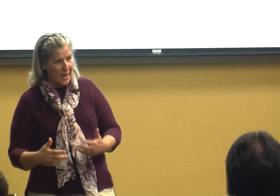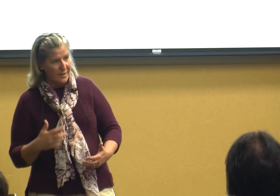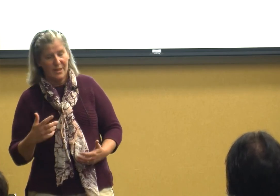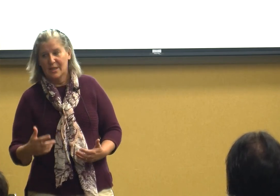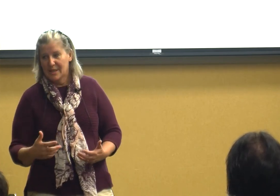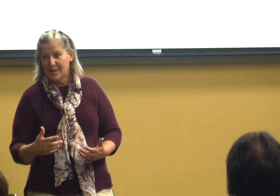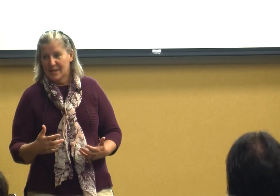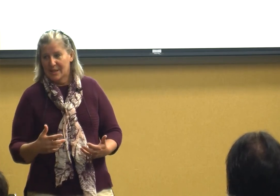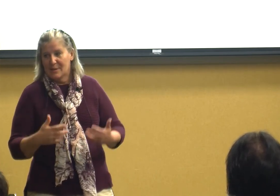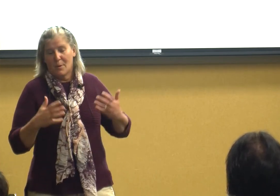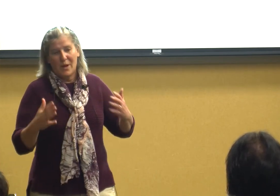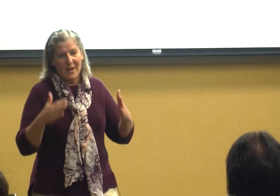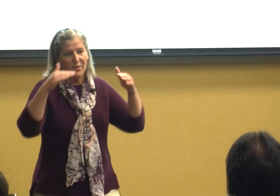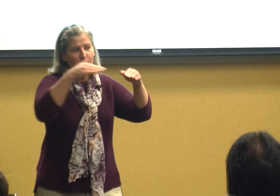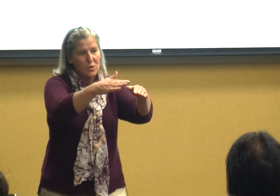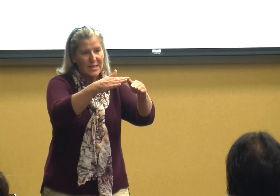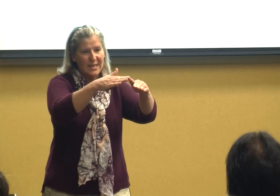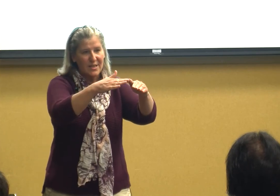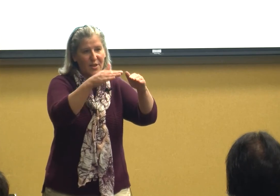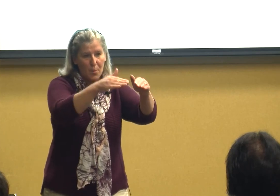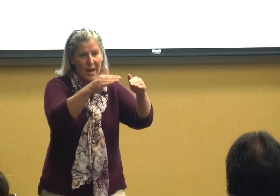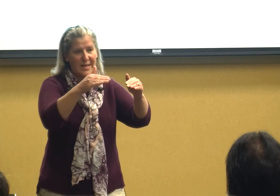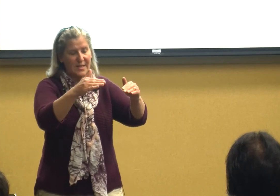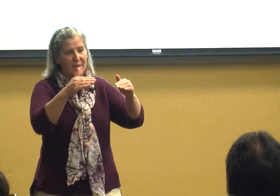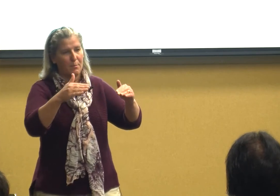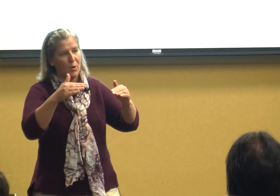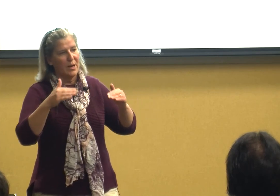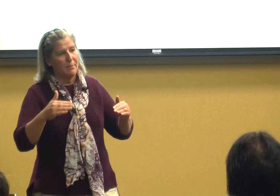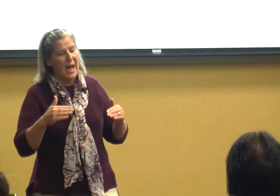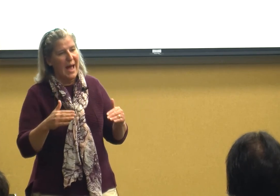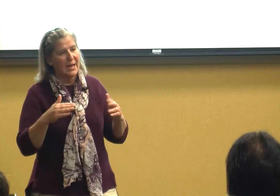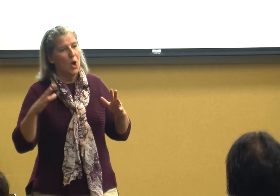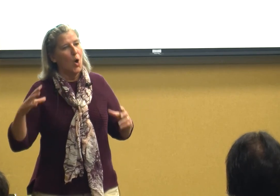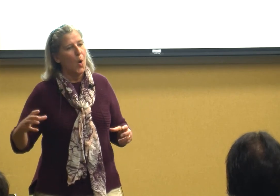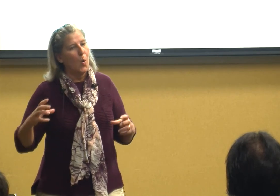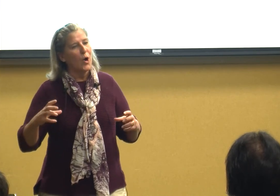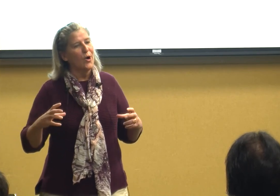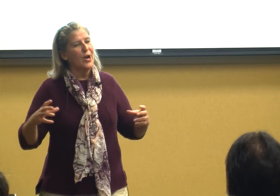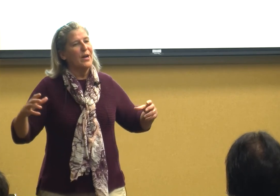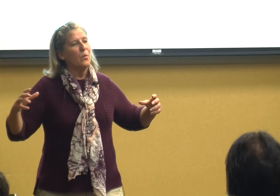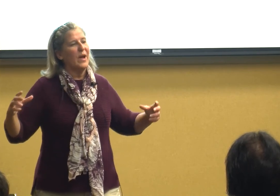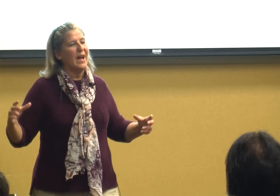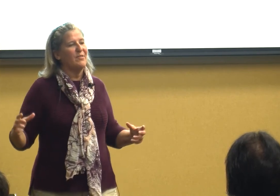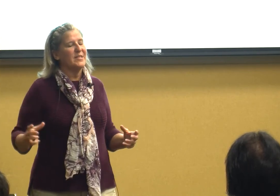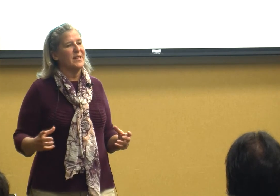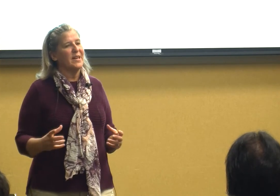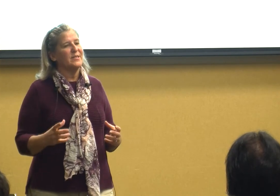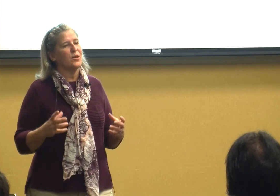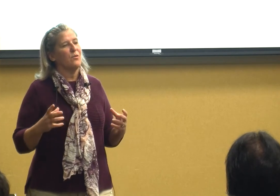but we have to first get to their pace and then bring them back or we have these kids that are